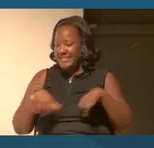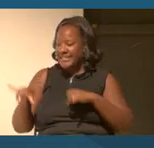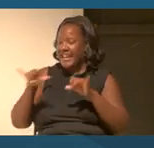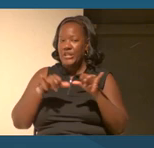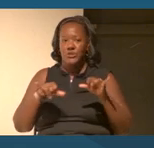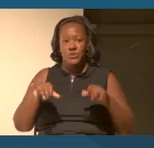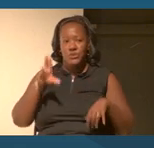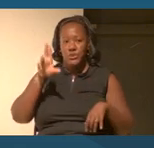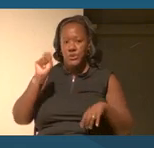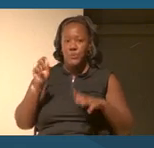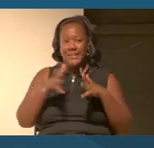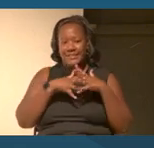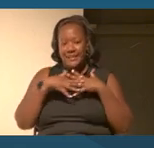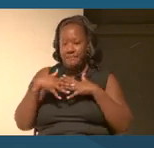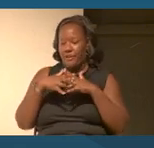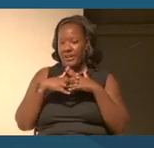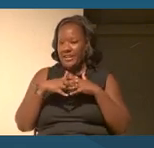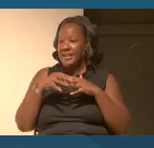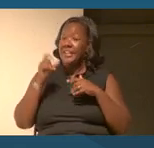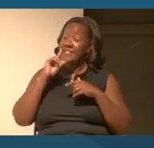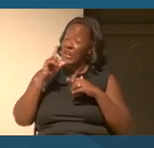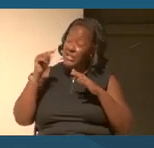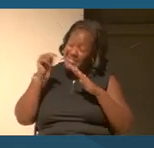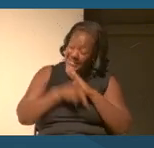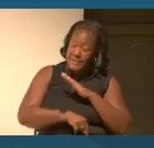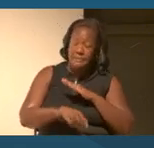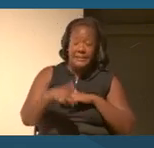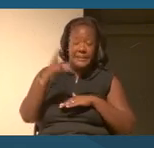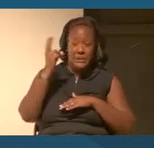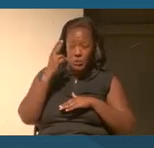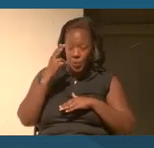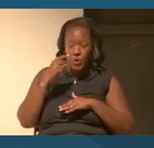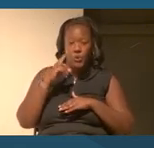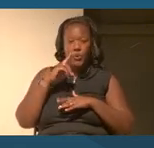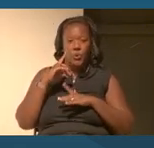They're both deeply historical and they're extremely contemporary.